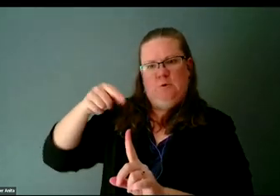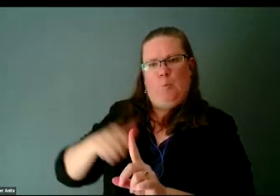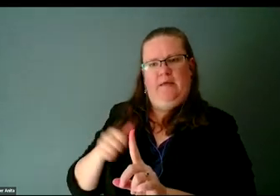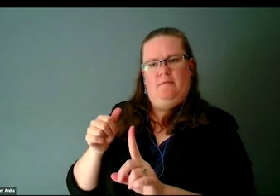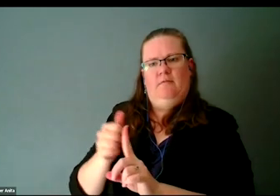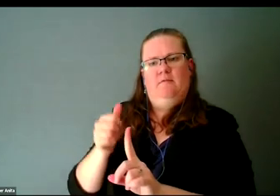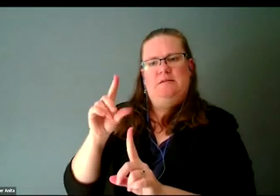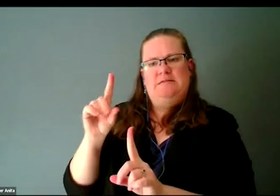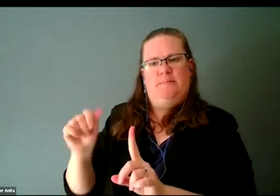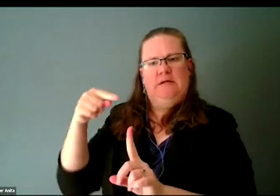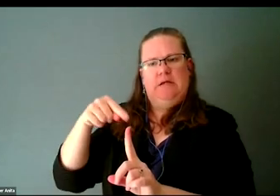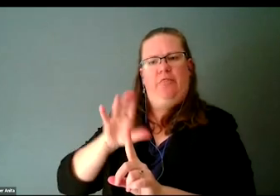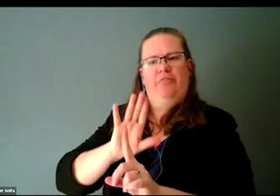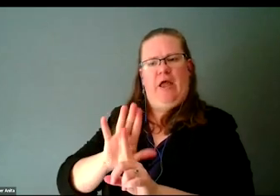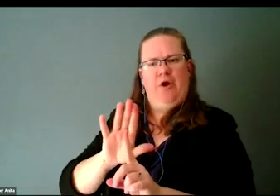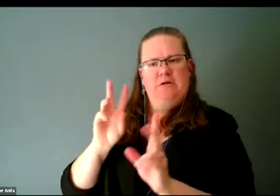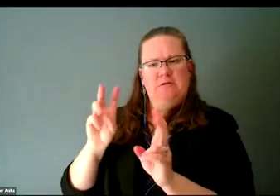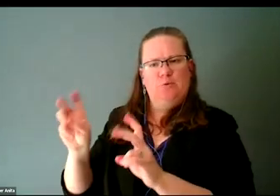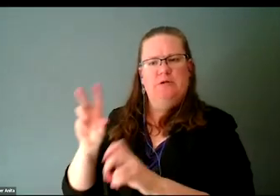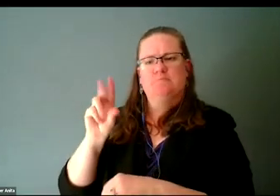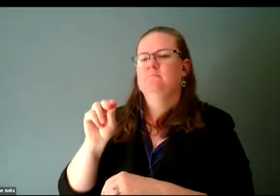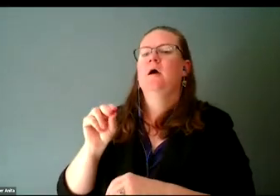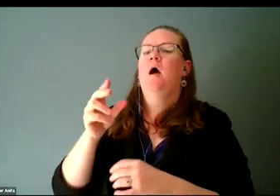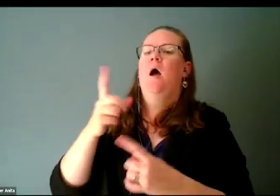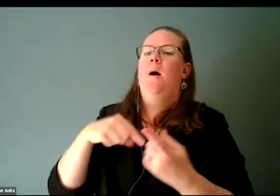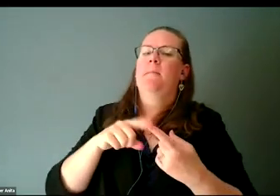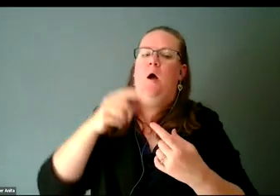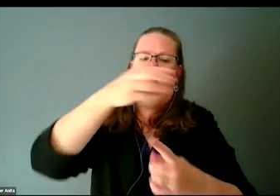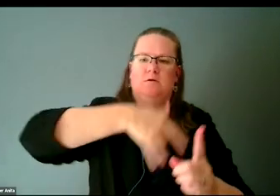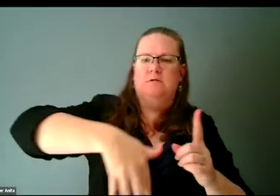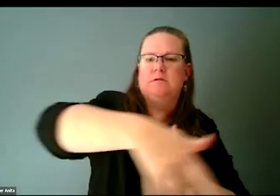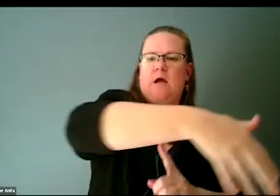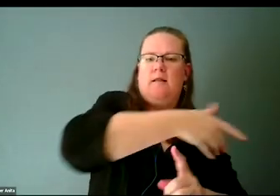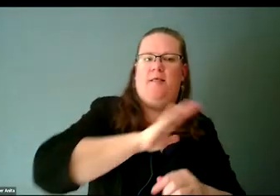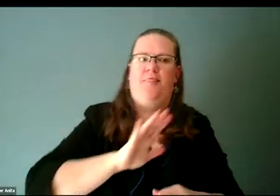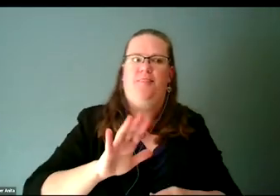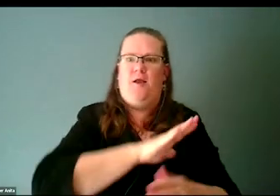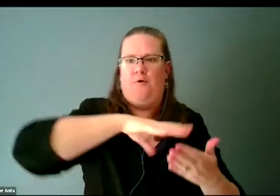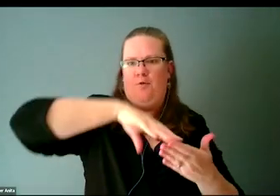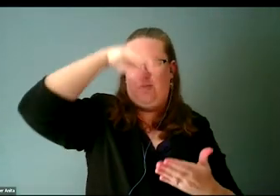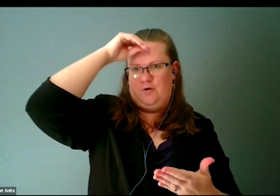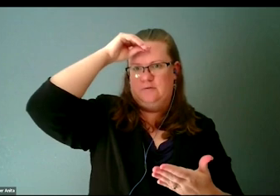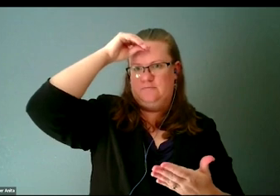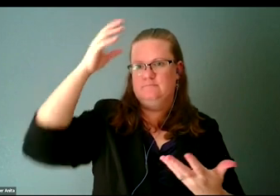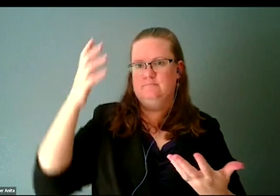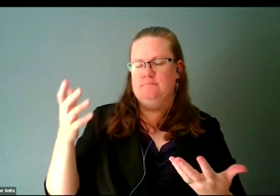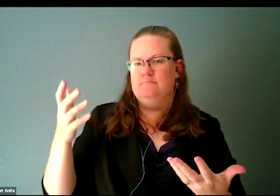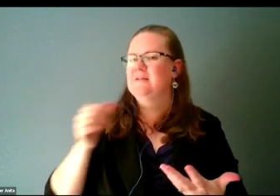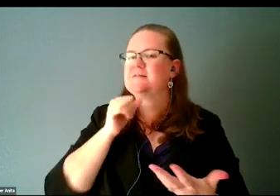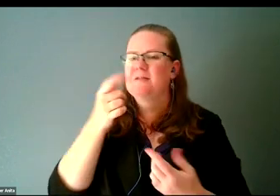but it is about society's conditioning. I'll say that one more time. It is not about the condition,